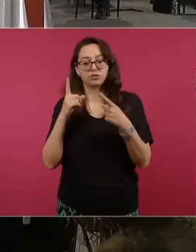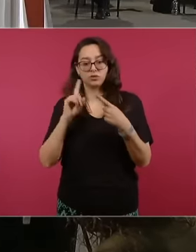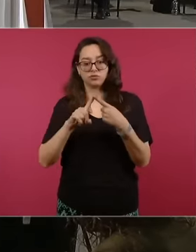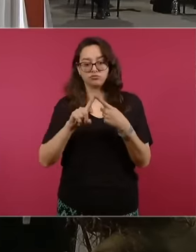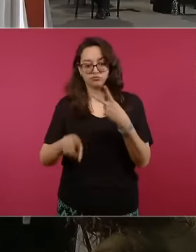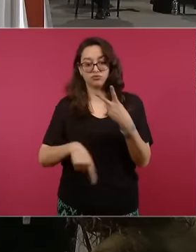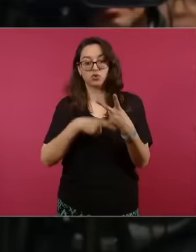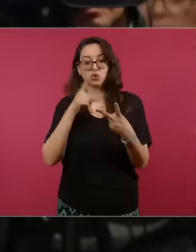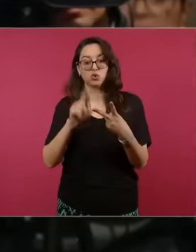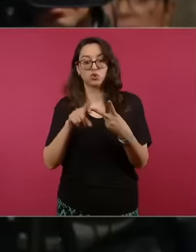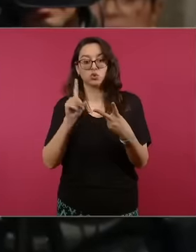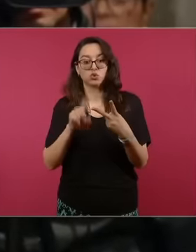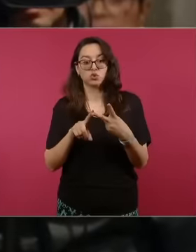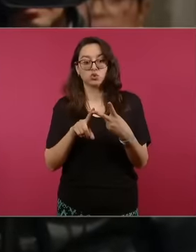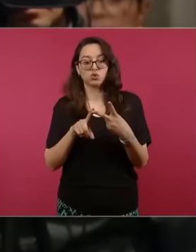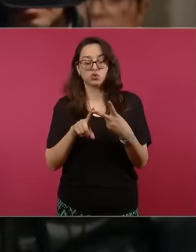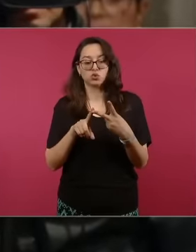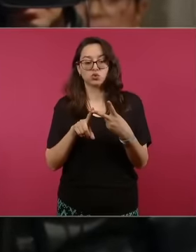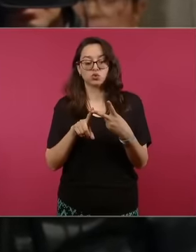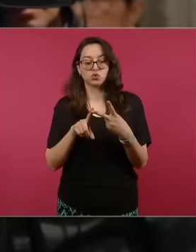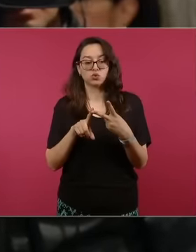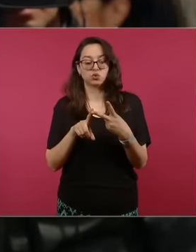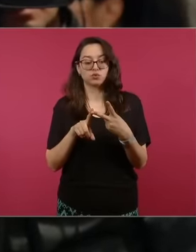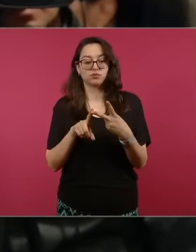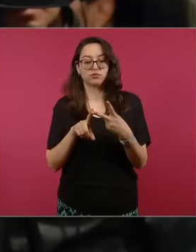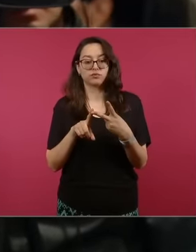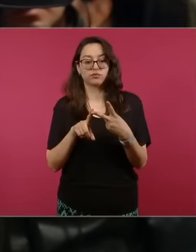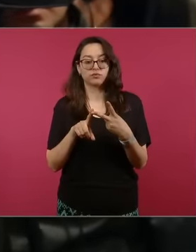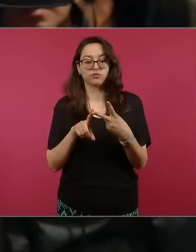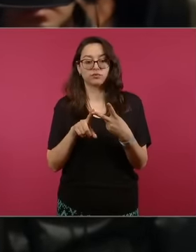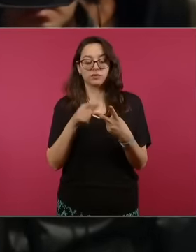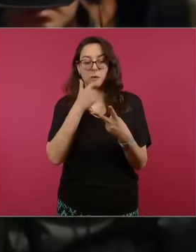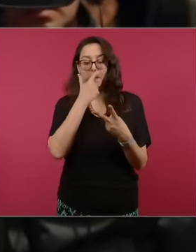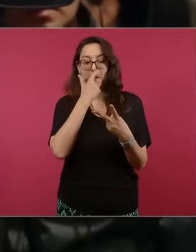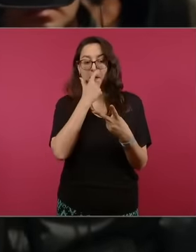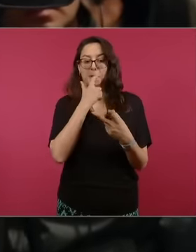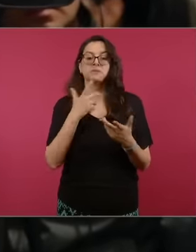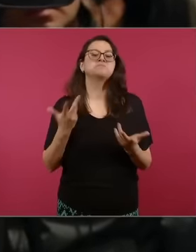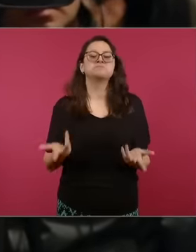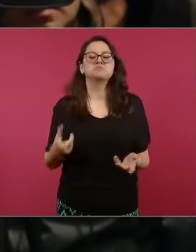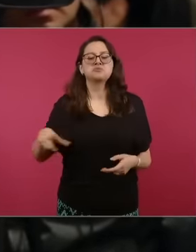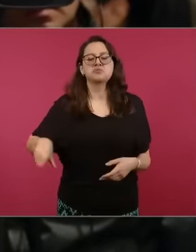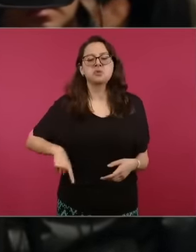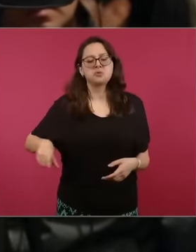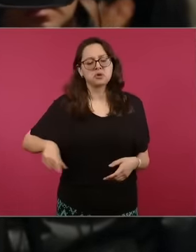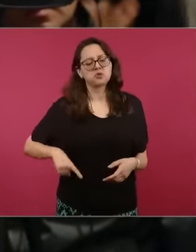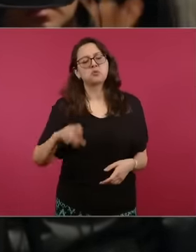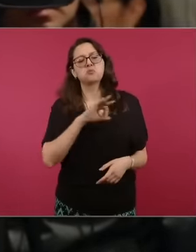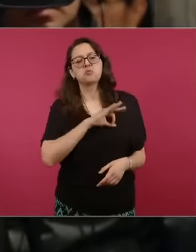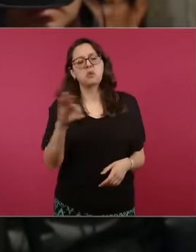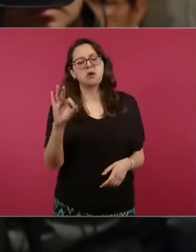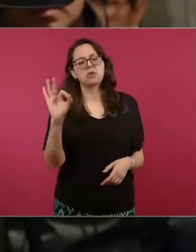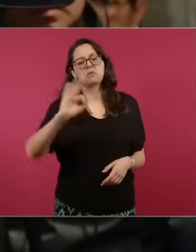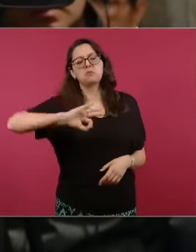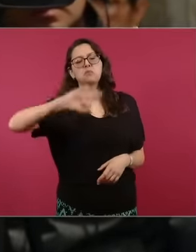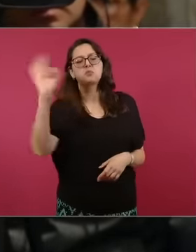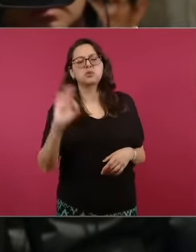two and from this amount how much are you willing to deduct from Salinas pliego